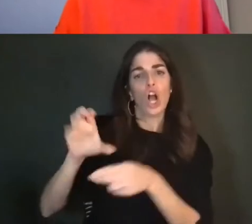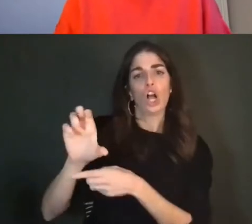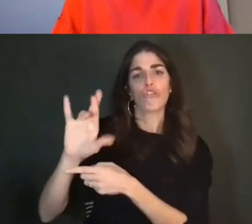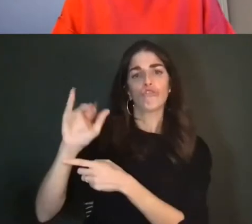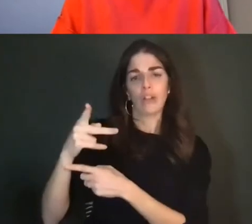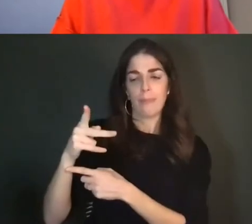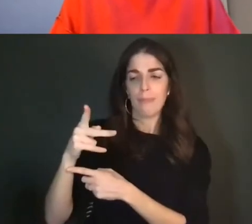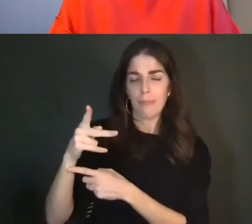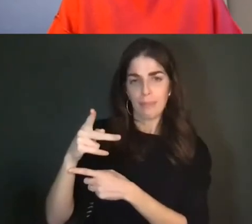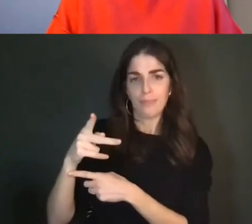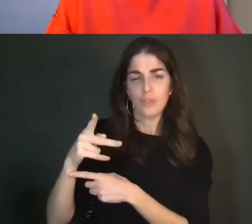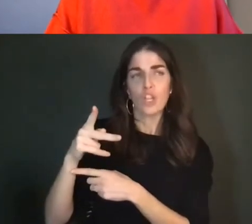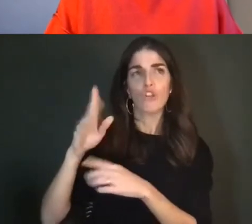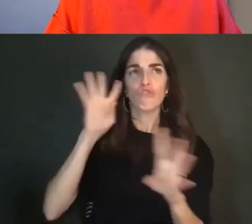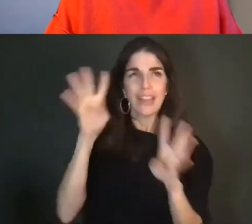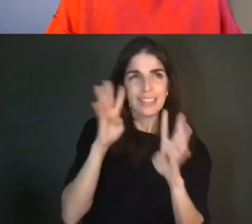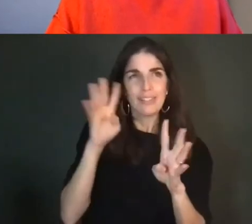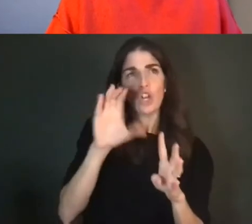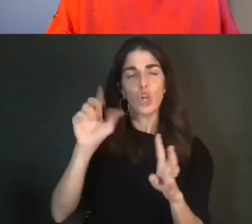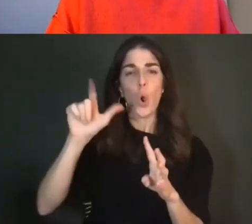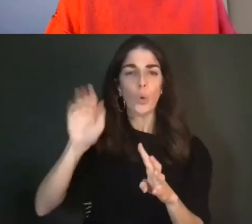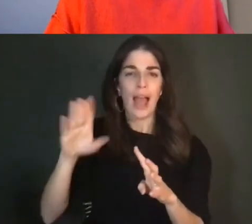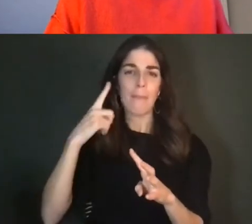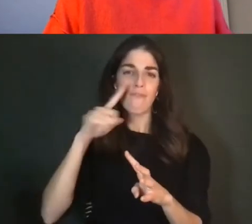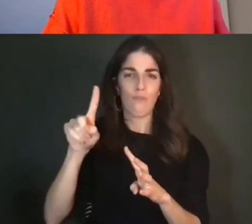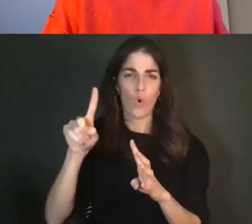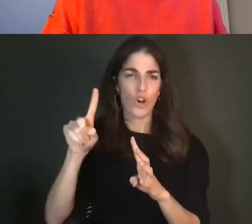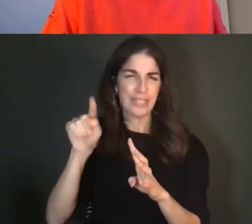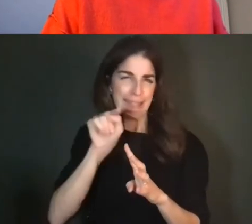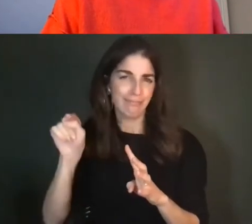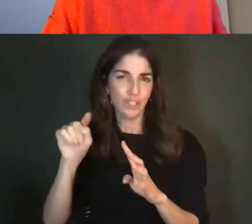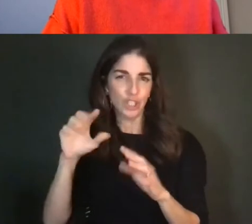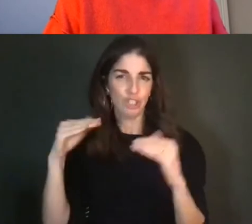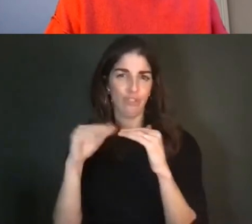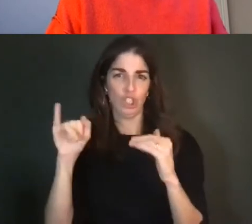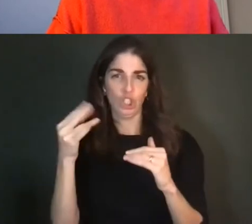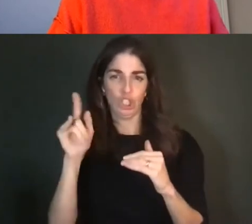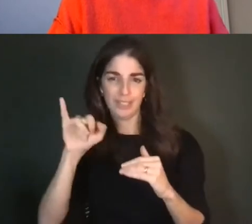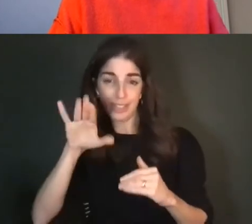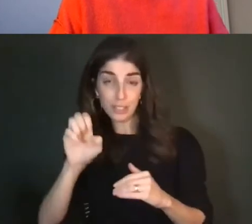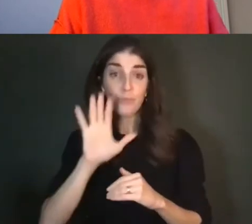for Medical Justice. Her visual description: I am a white woman with dark hair and dark